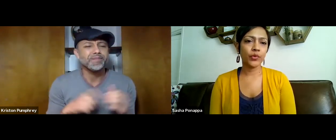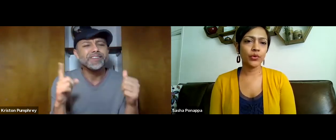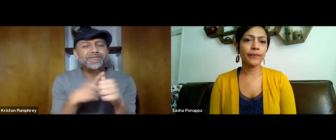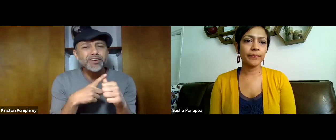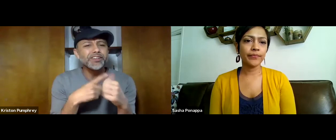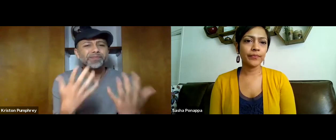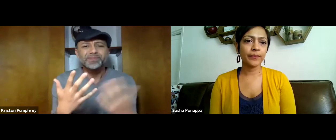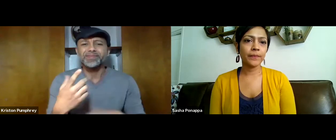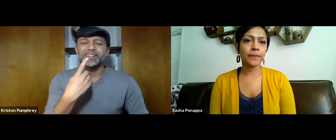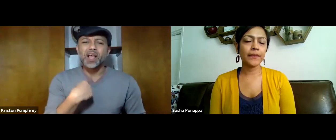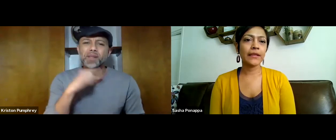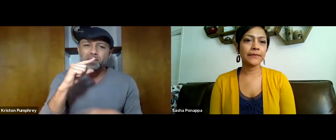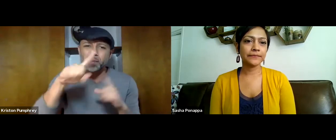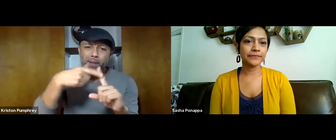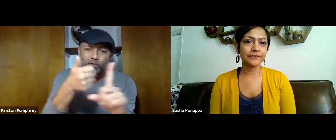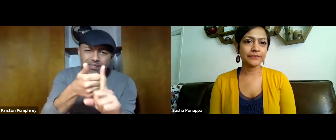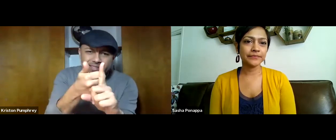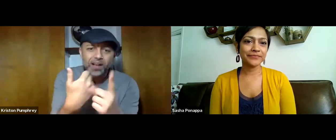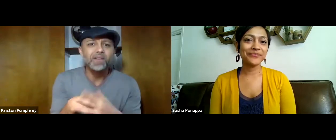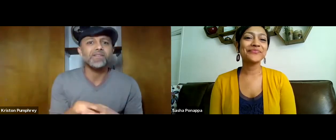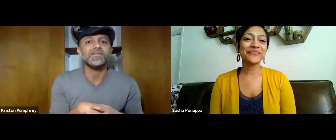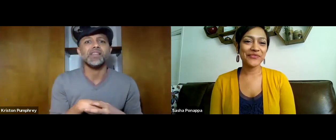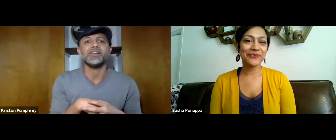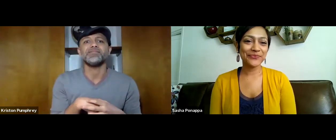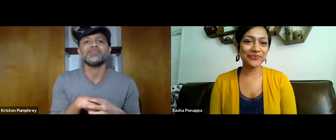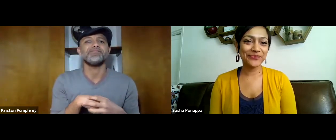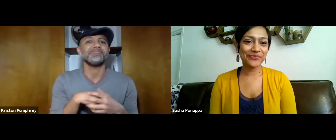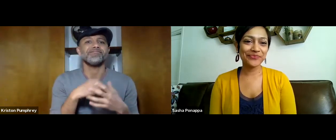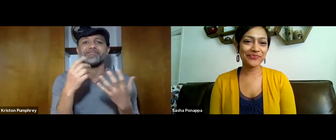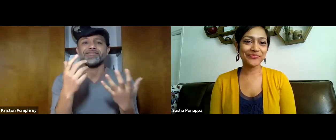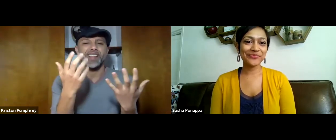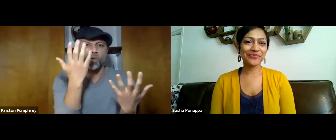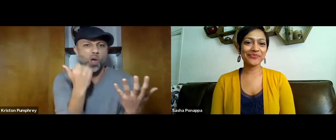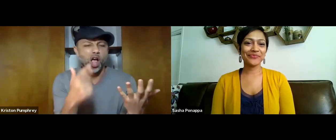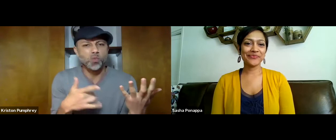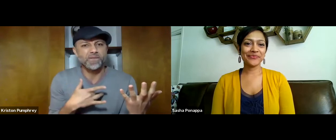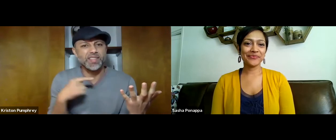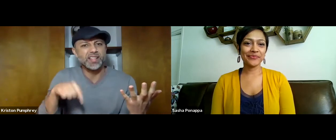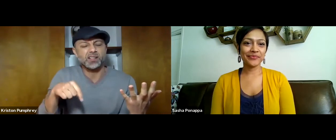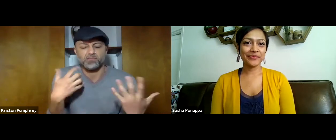and so on and so forth. First, why don't you tell us about yourself